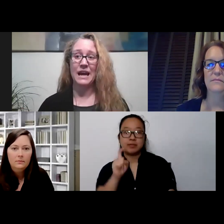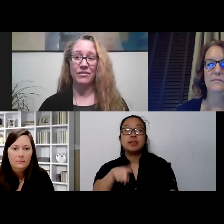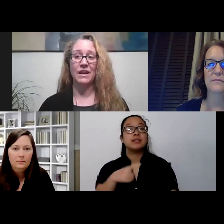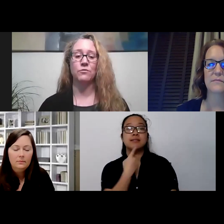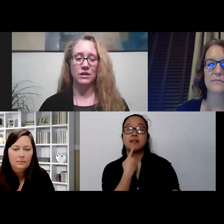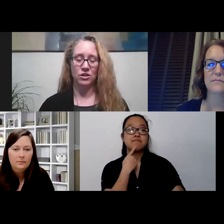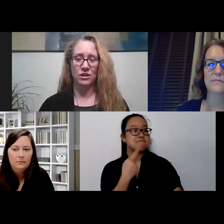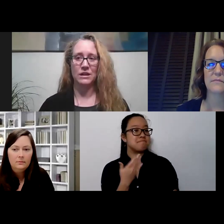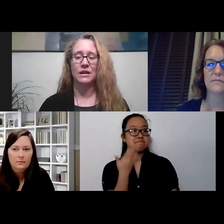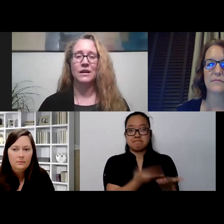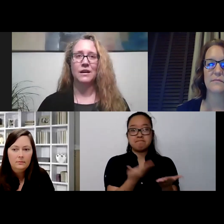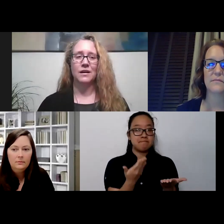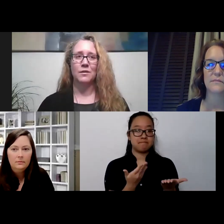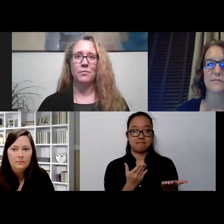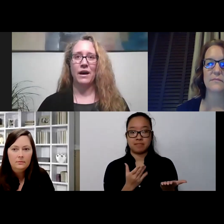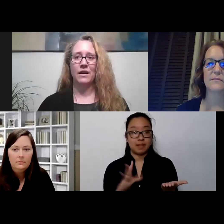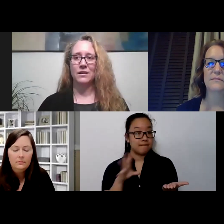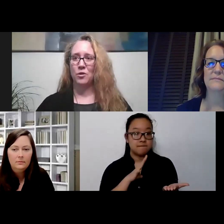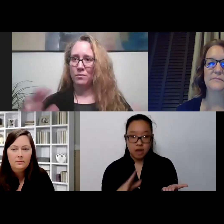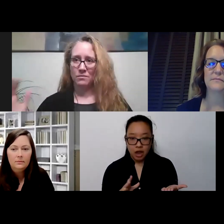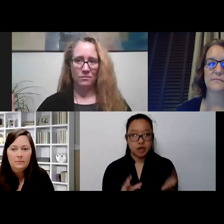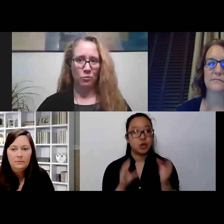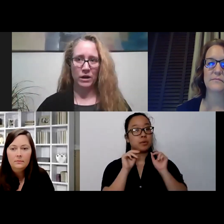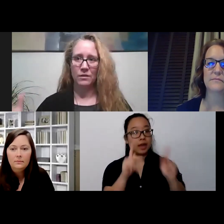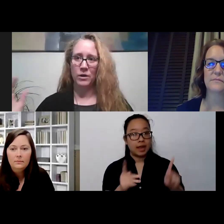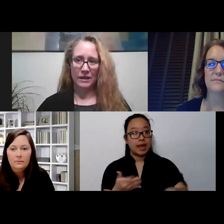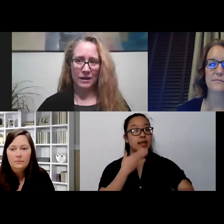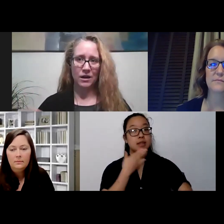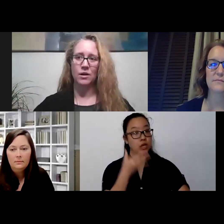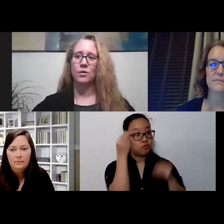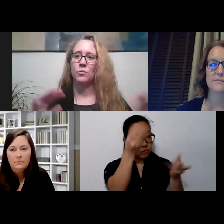and then reassuring that we're here,